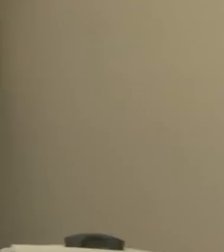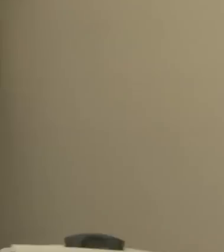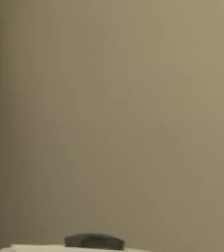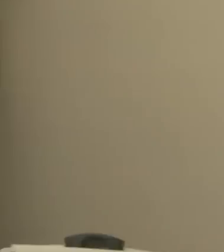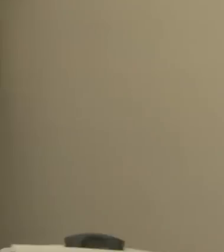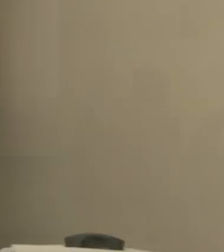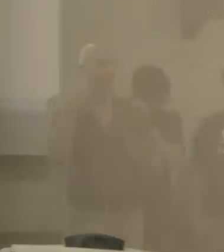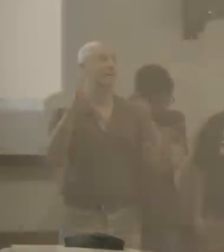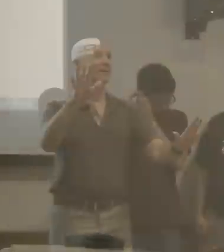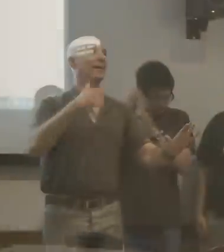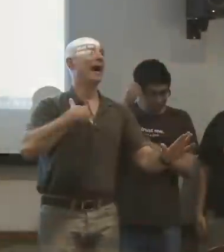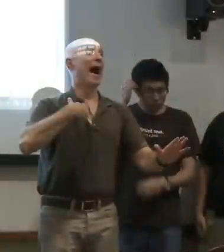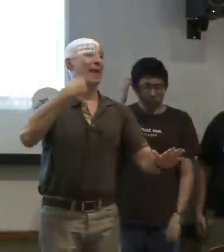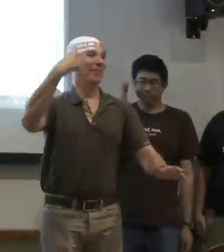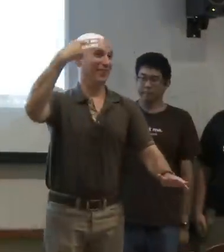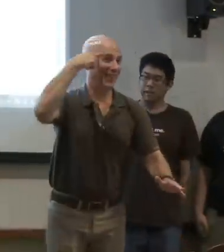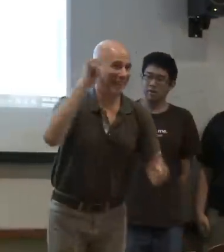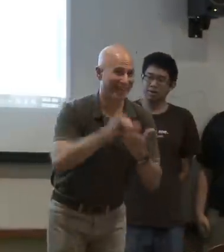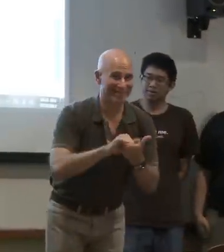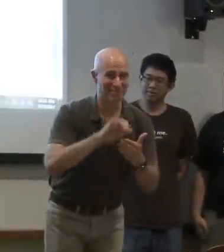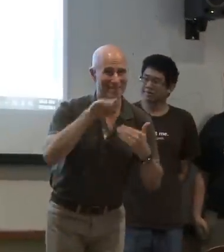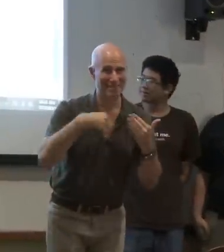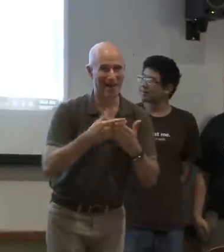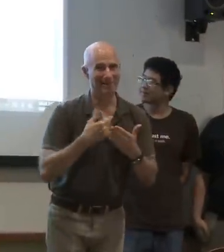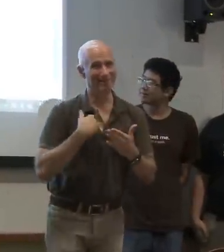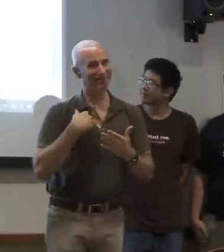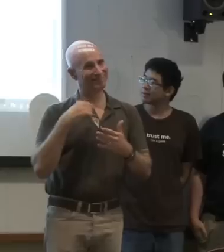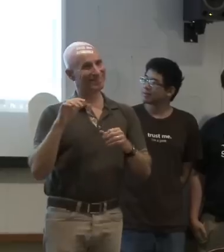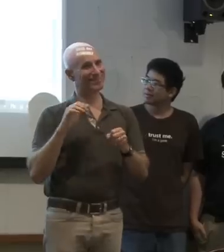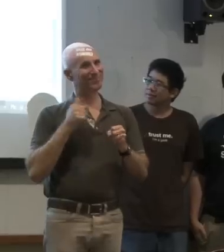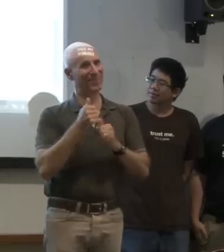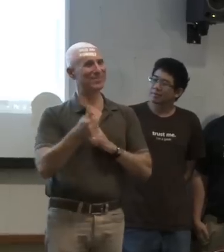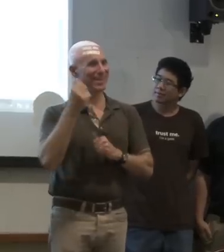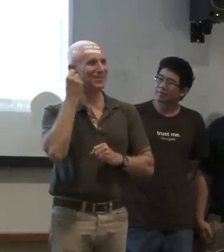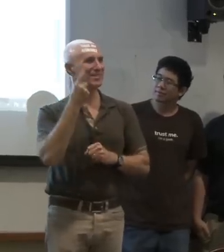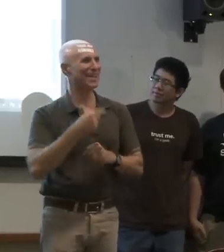willingness to accept and care for someone as they are